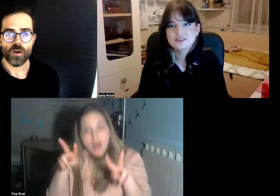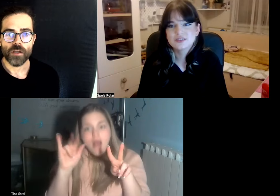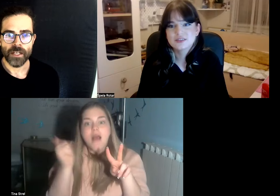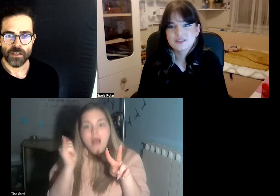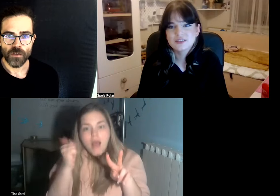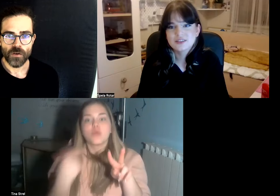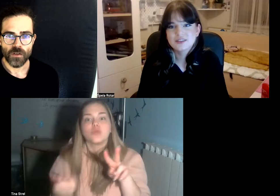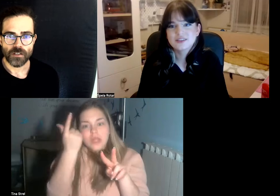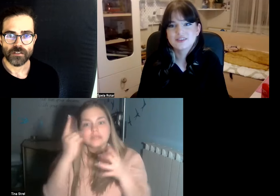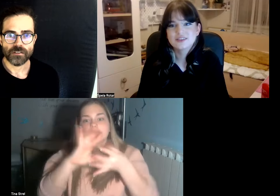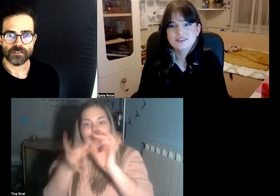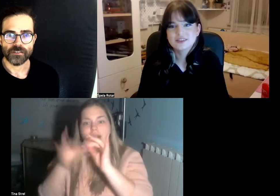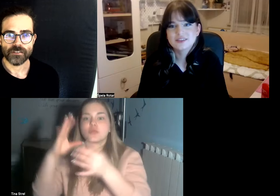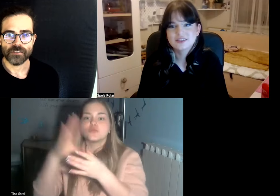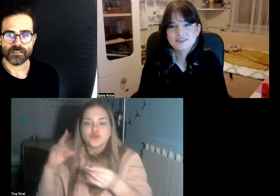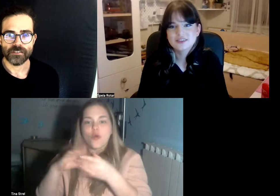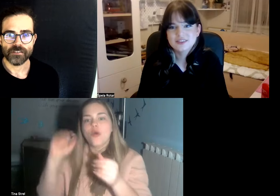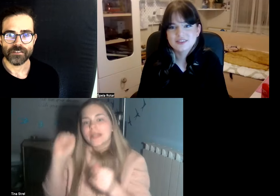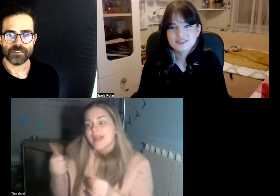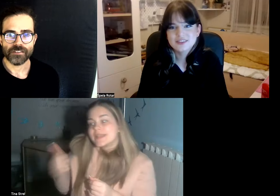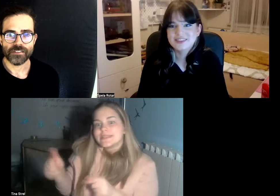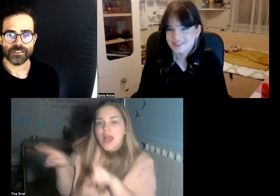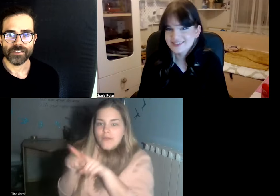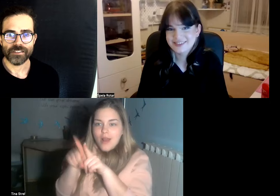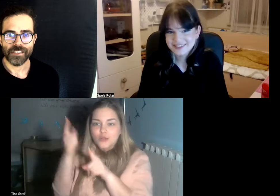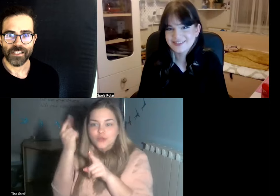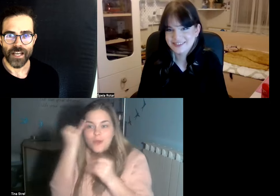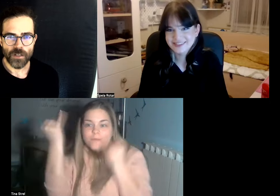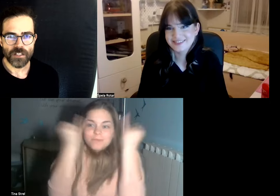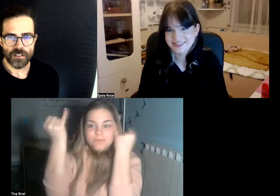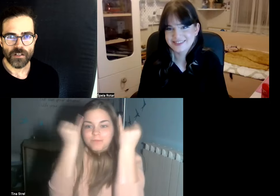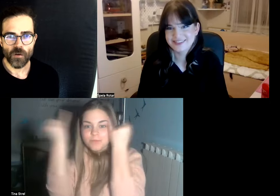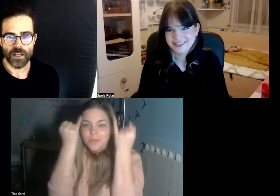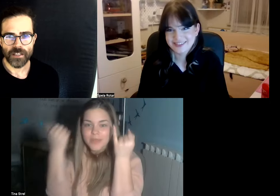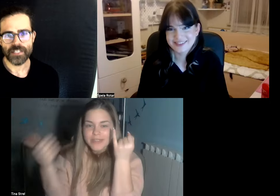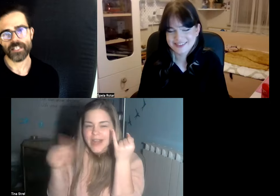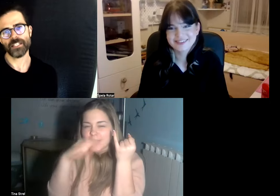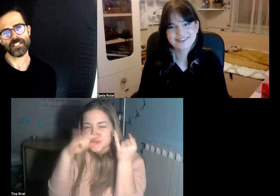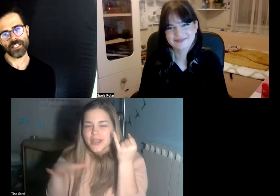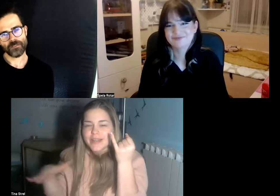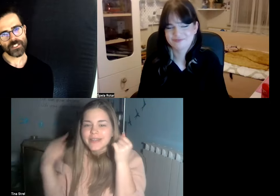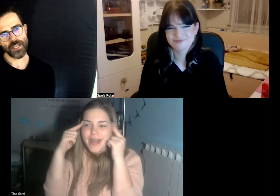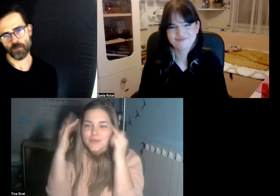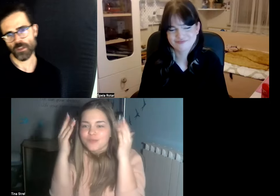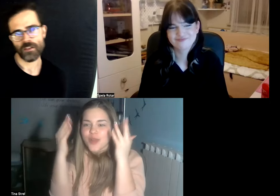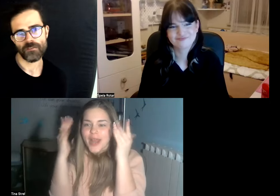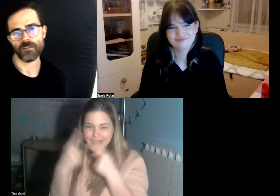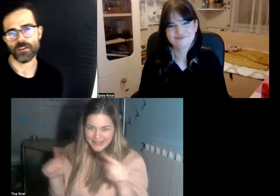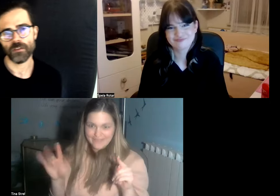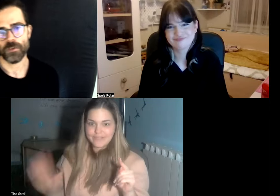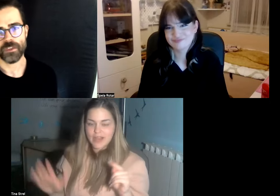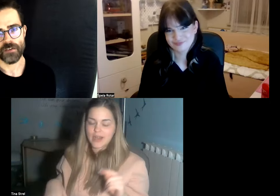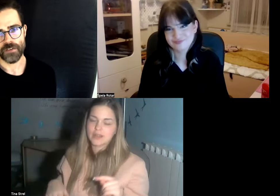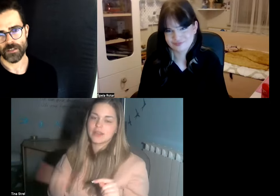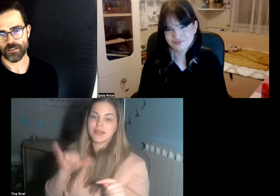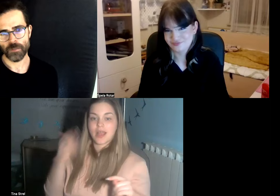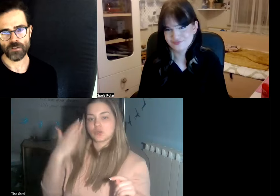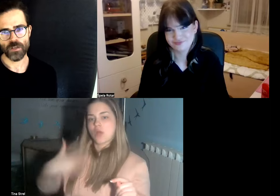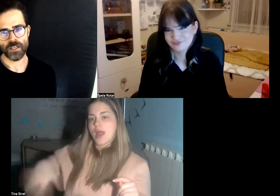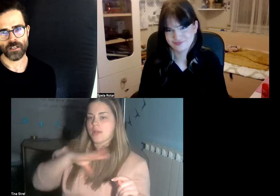they need to yeah it is it is kind of the same with the with deaf kids I mean you